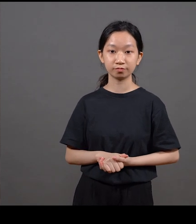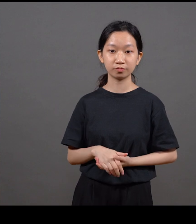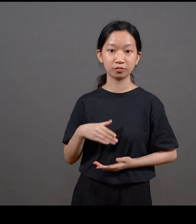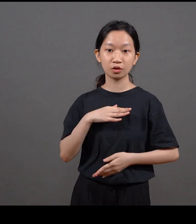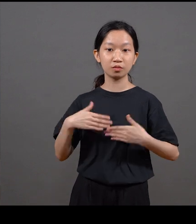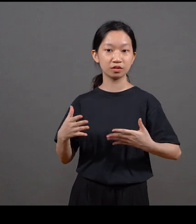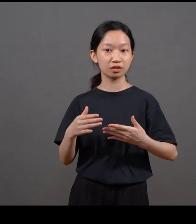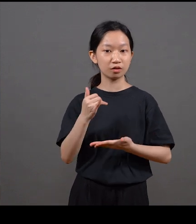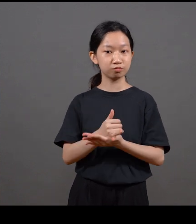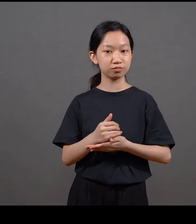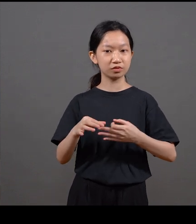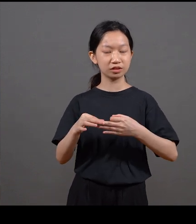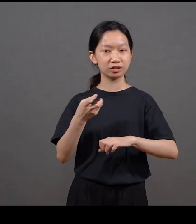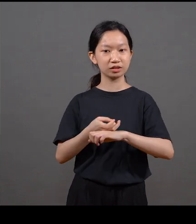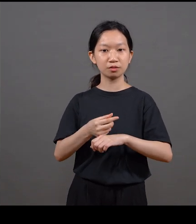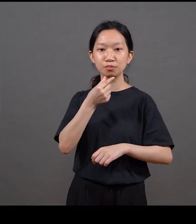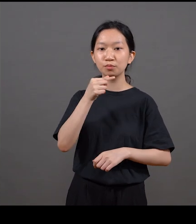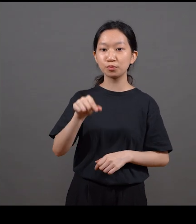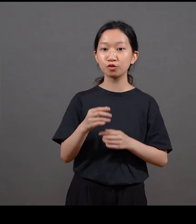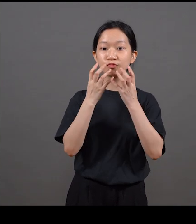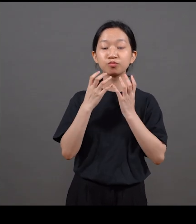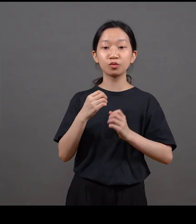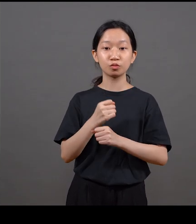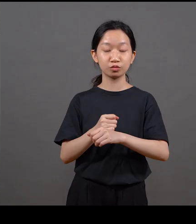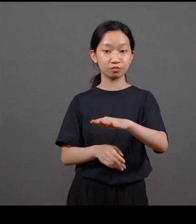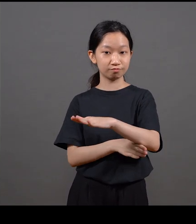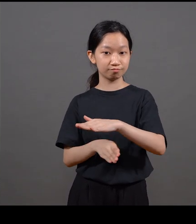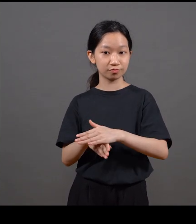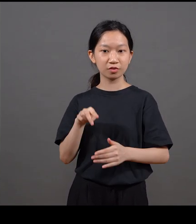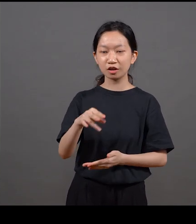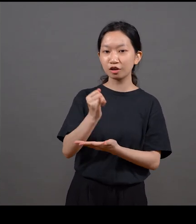We're in Henry Steiner's studio to pack up the archive to bring to M+ storage